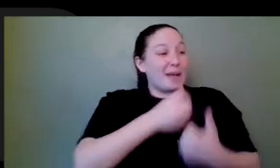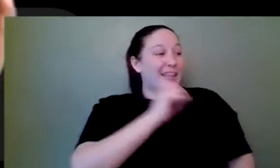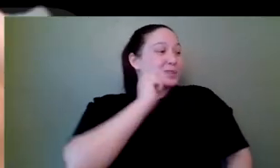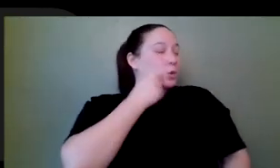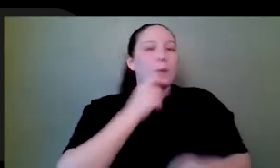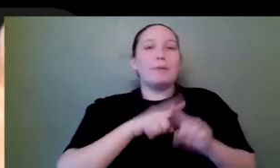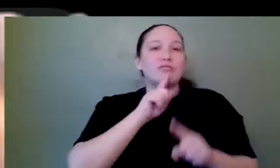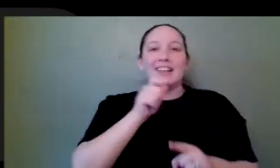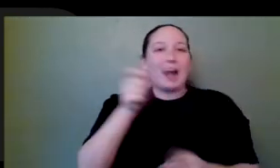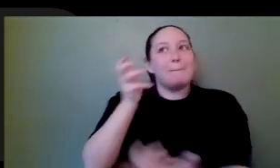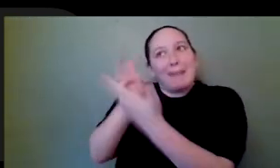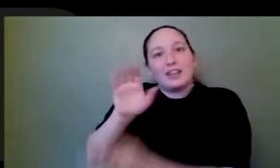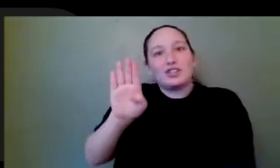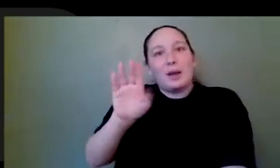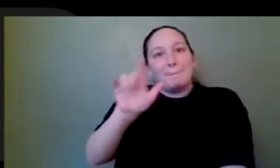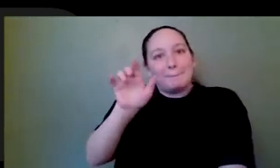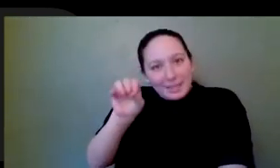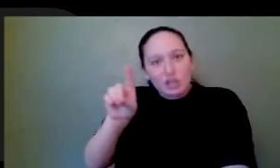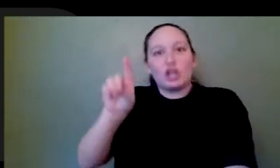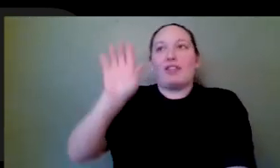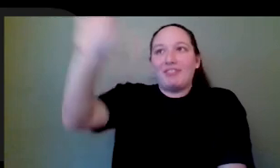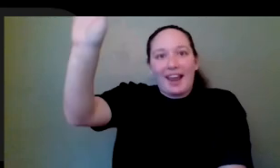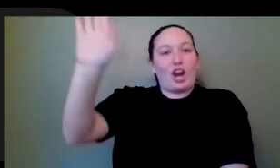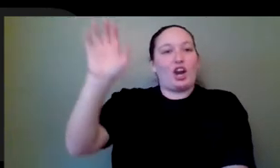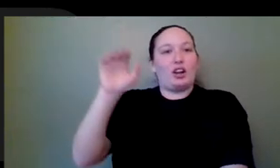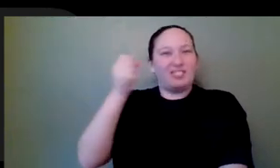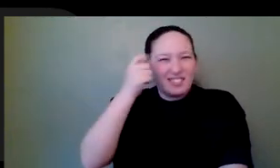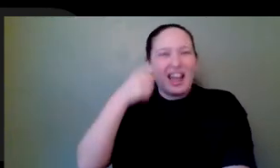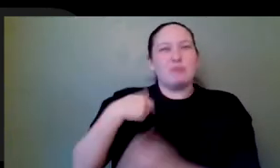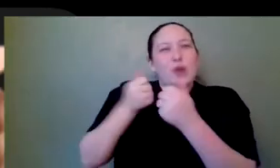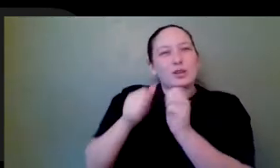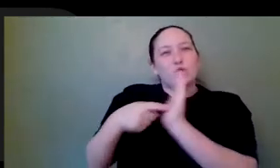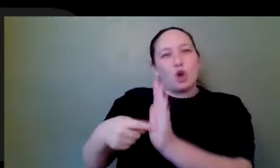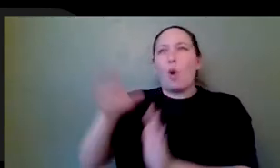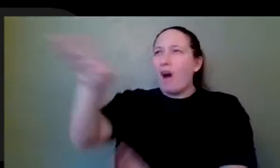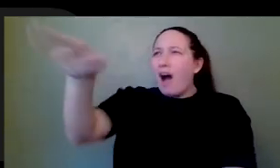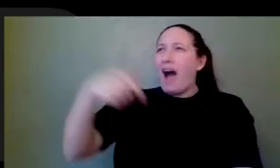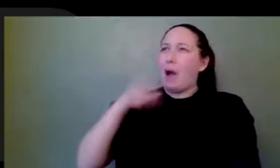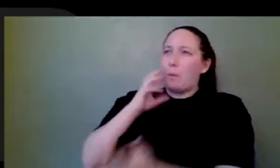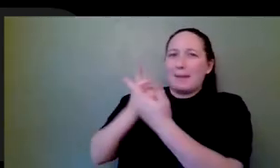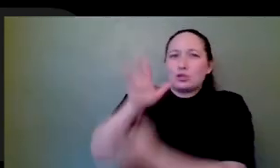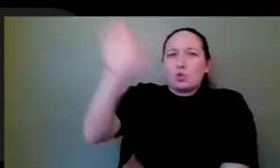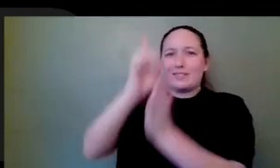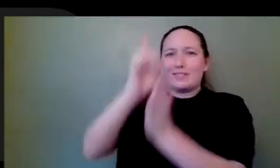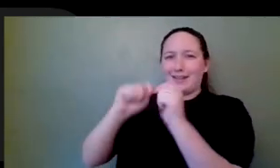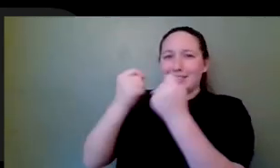like, hey, I'm ready to be somebody implemented by your company's design team because look at all this content that I feel like is in the vein of